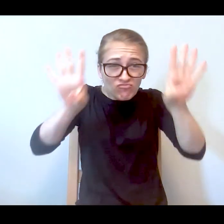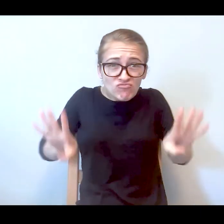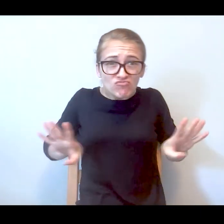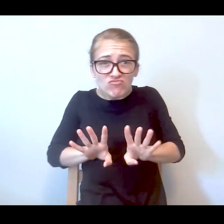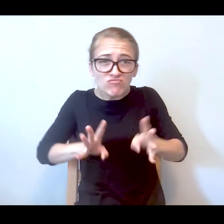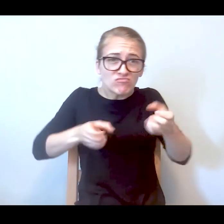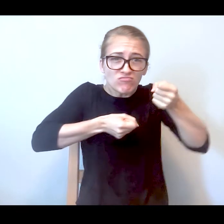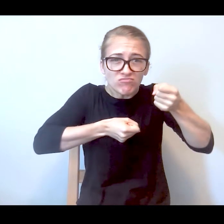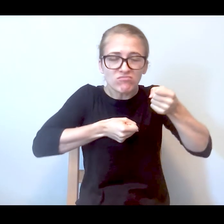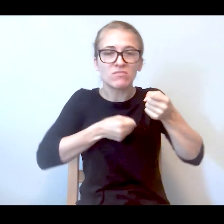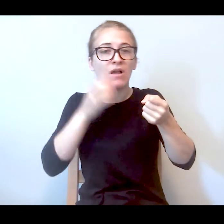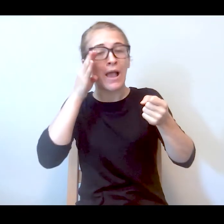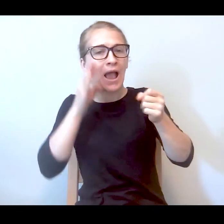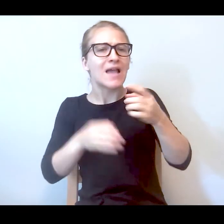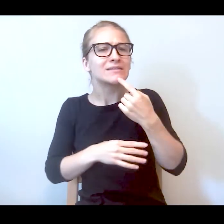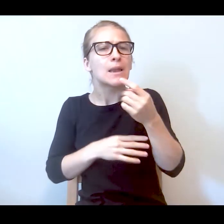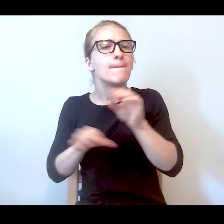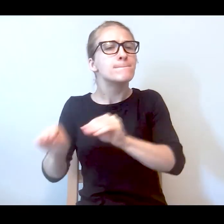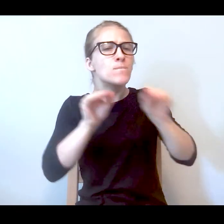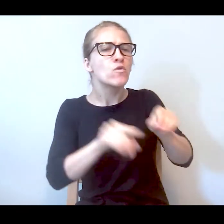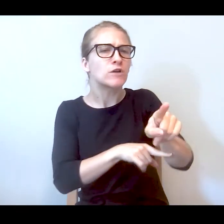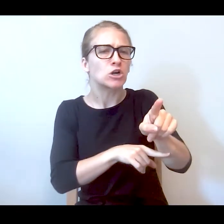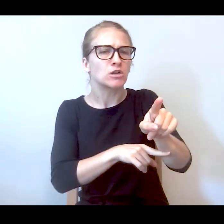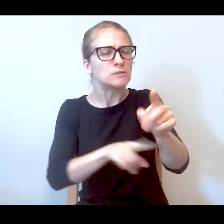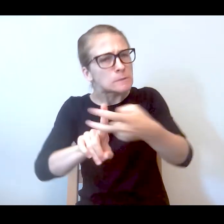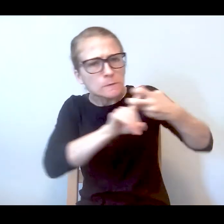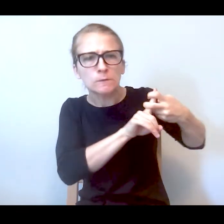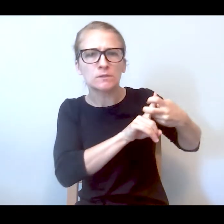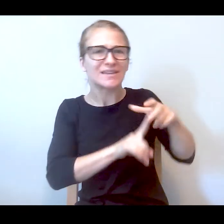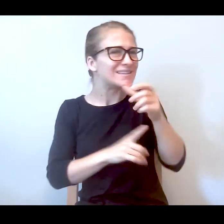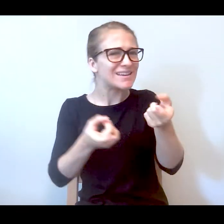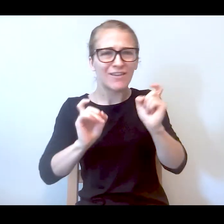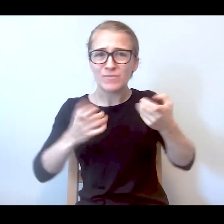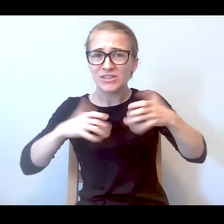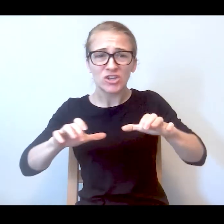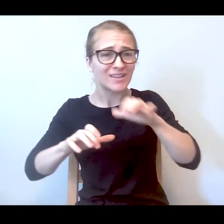take her down. They didn't even give me a chance. They didn't ask me to move. They took me right